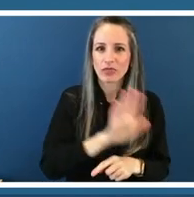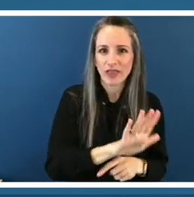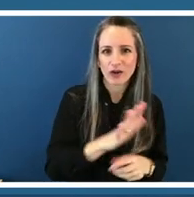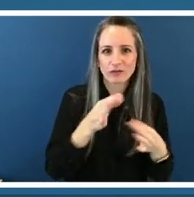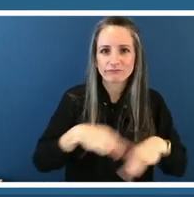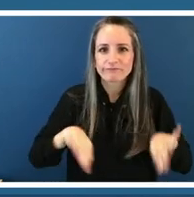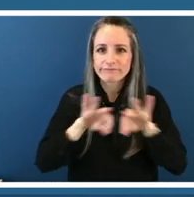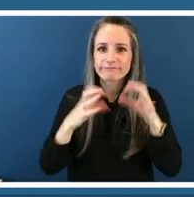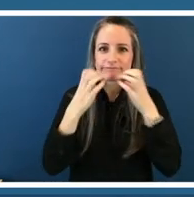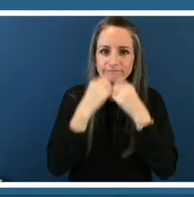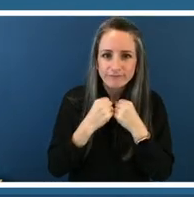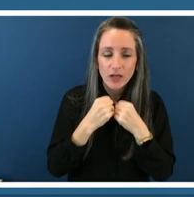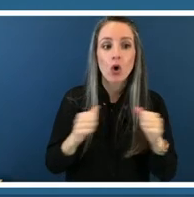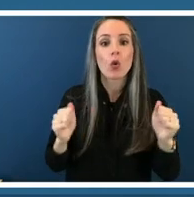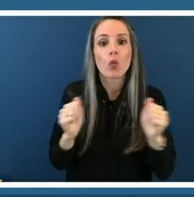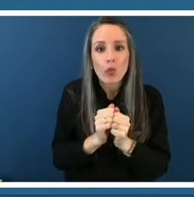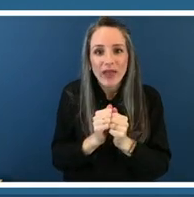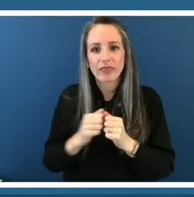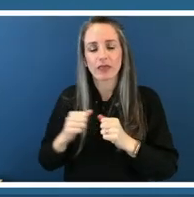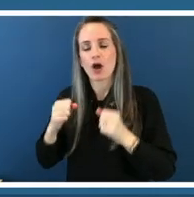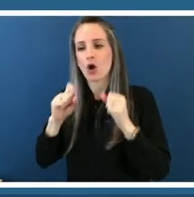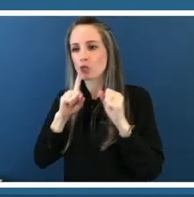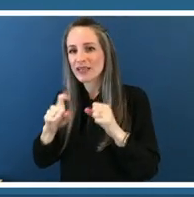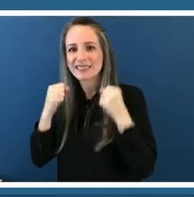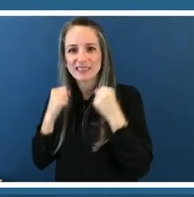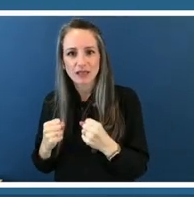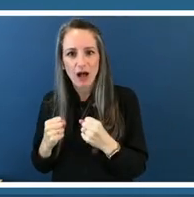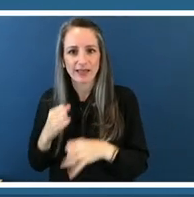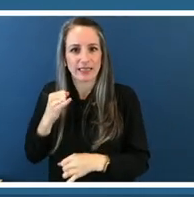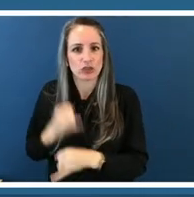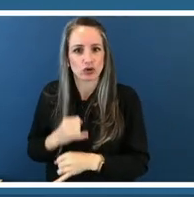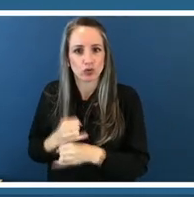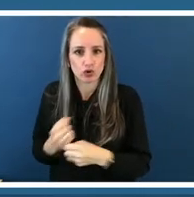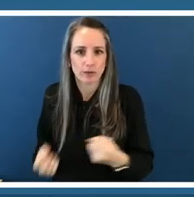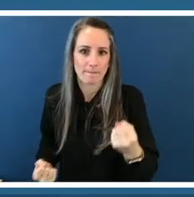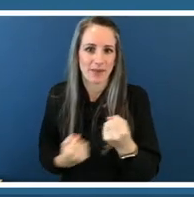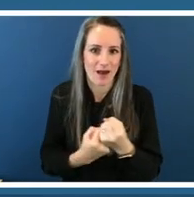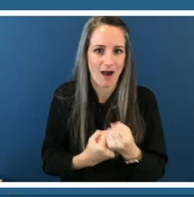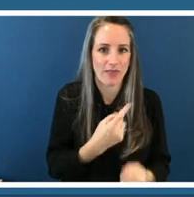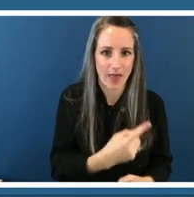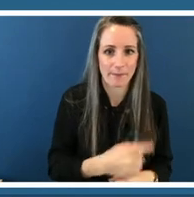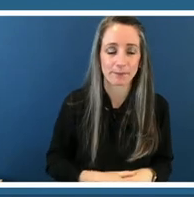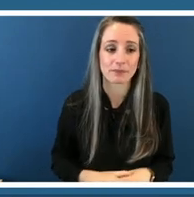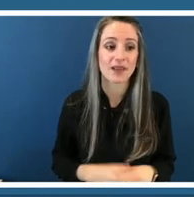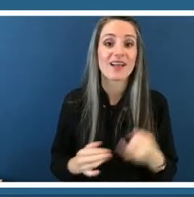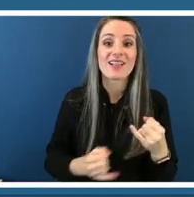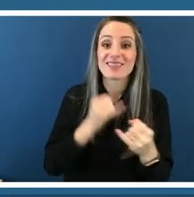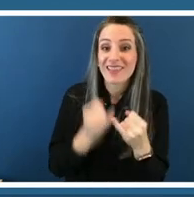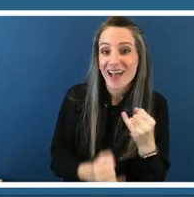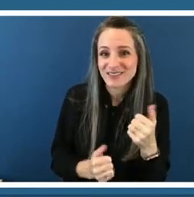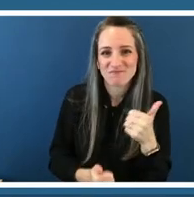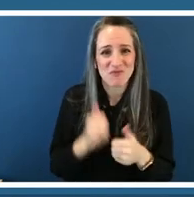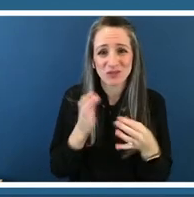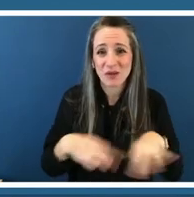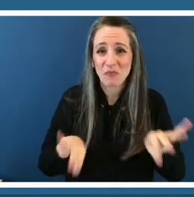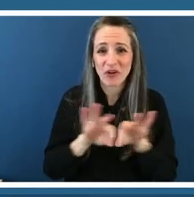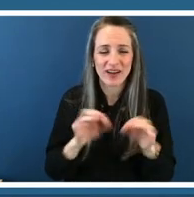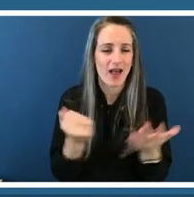solid institution um and last and most important is free so it's free to all